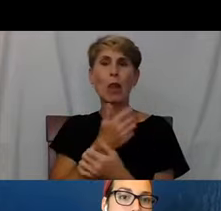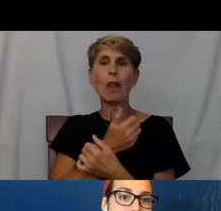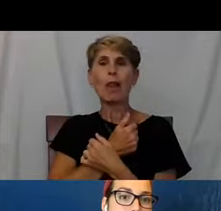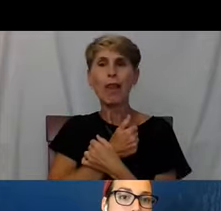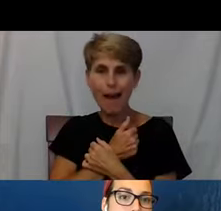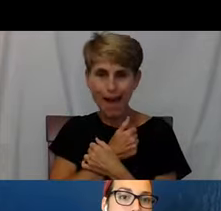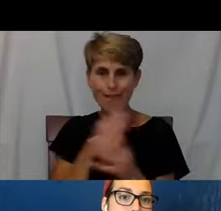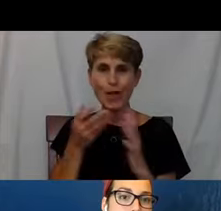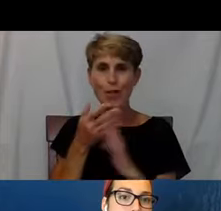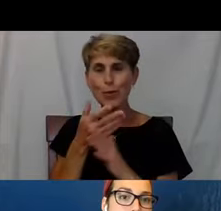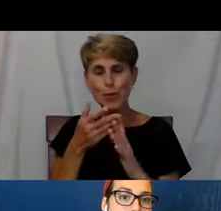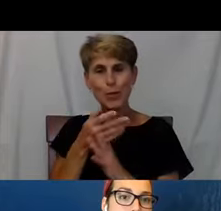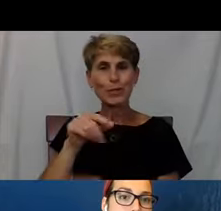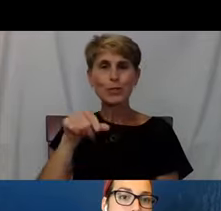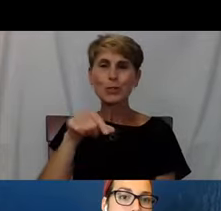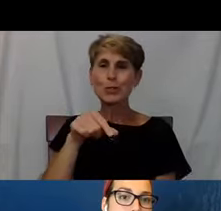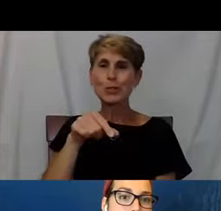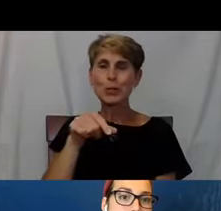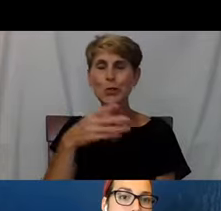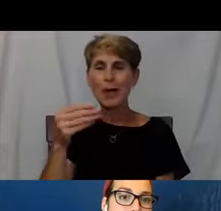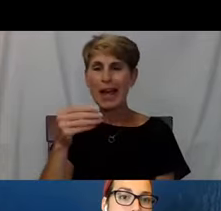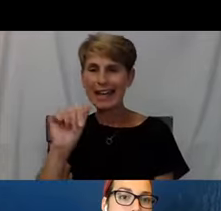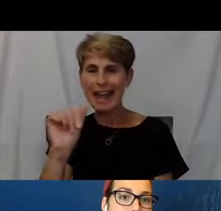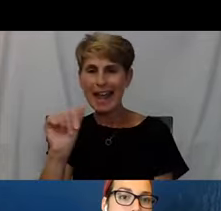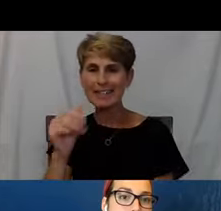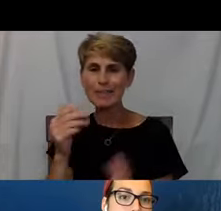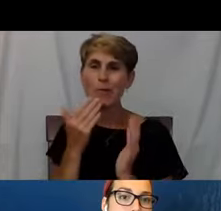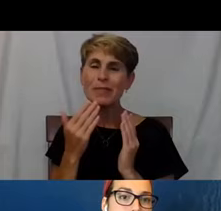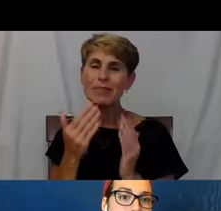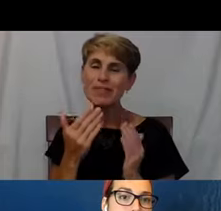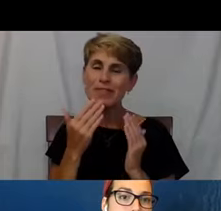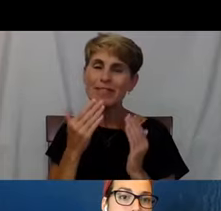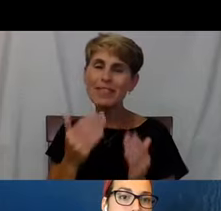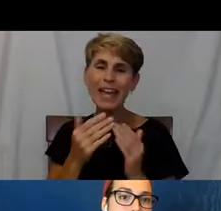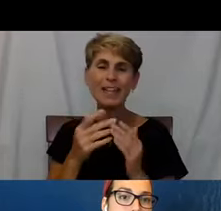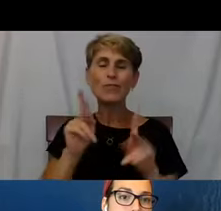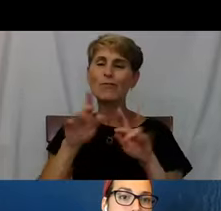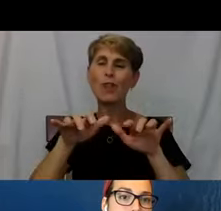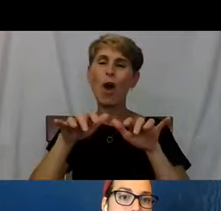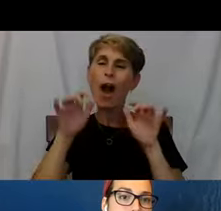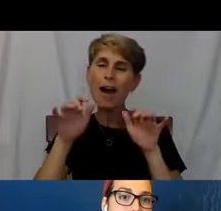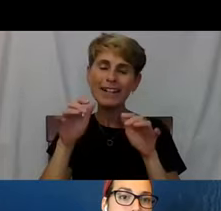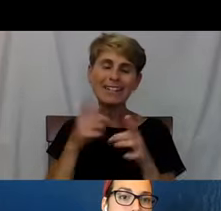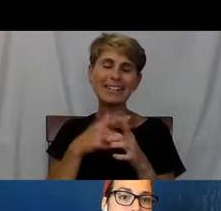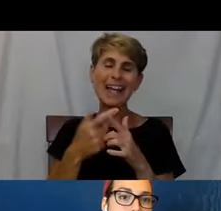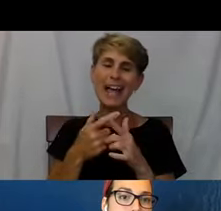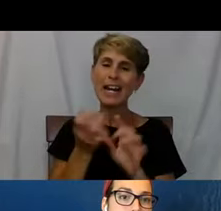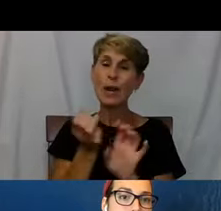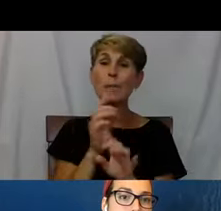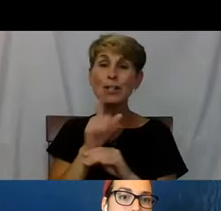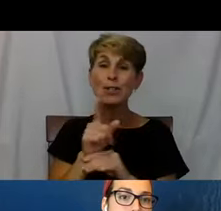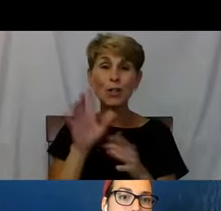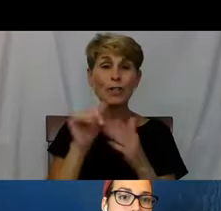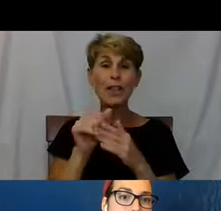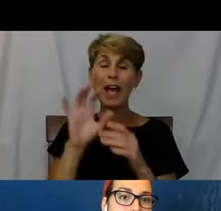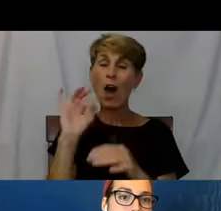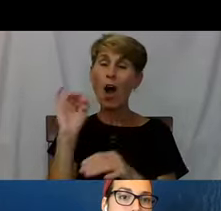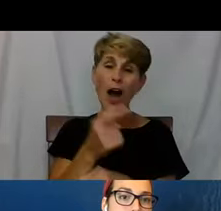So thank you to the audience, we will make sure all of this is passed along to all of our panelists.